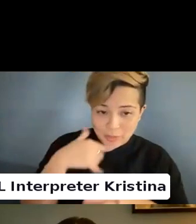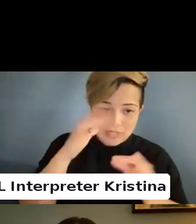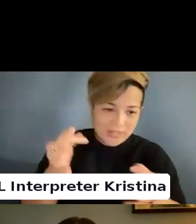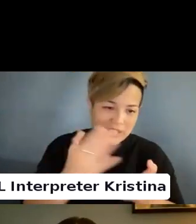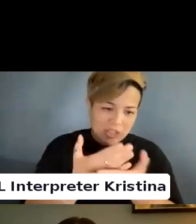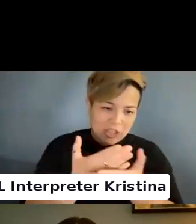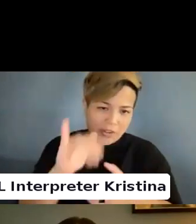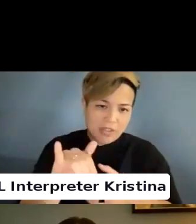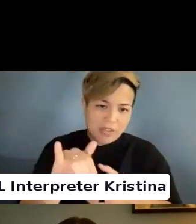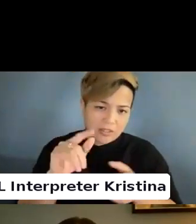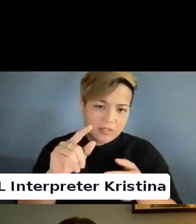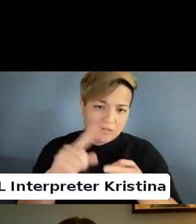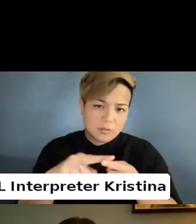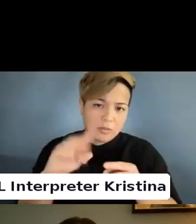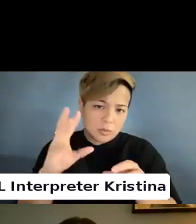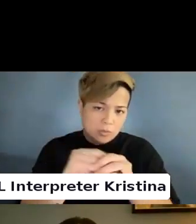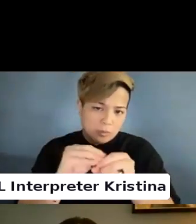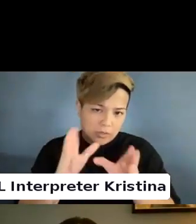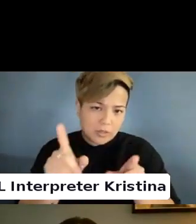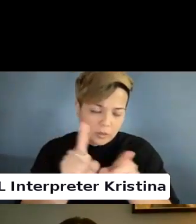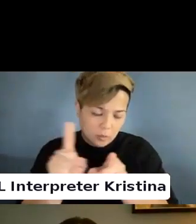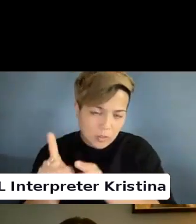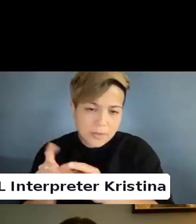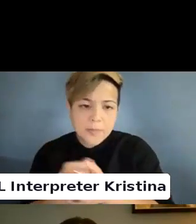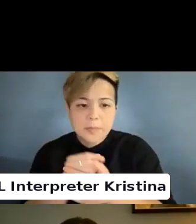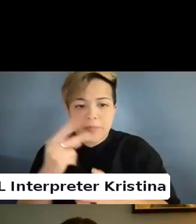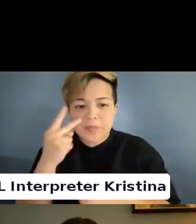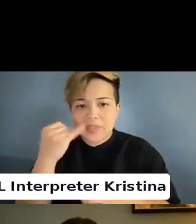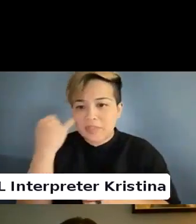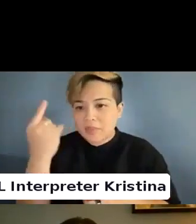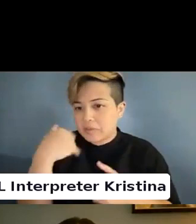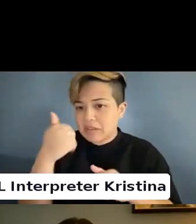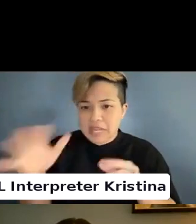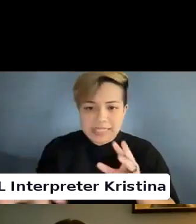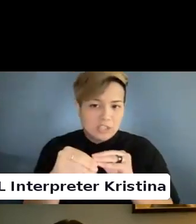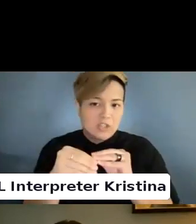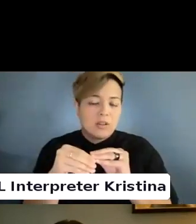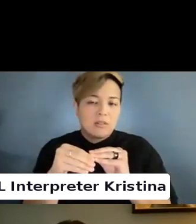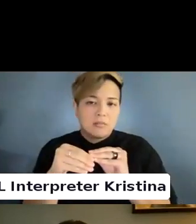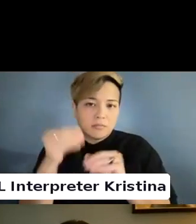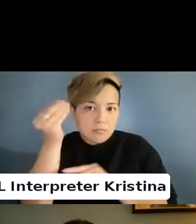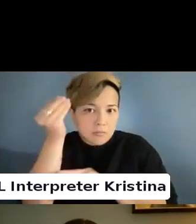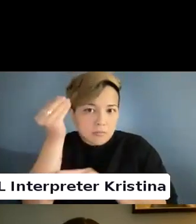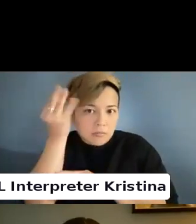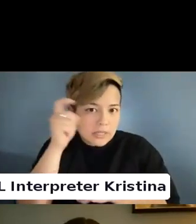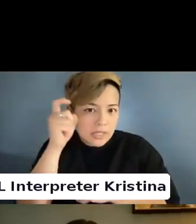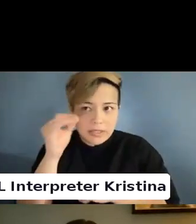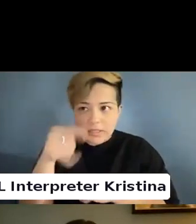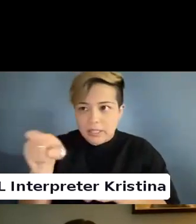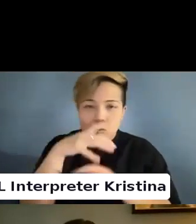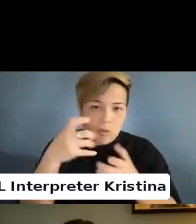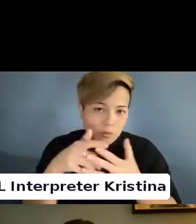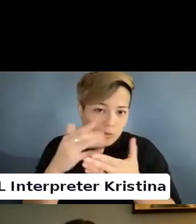out to participants as well and see if Simone has additional insight she would like to share.